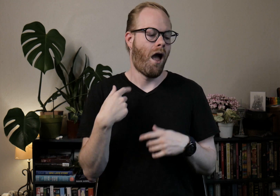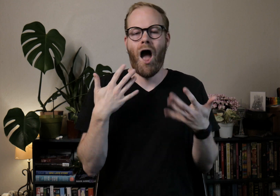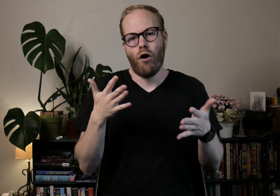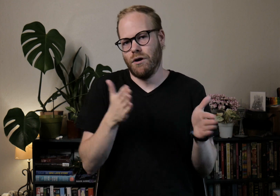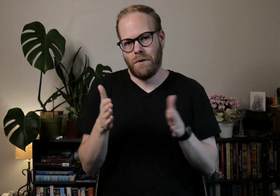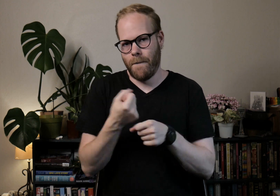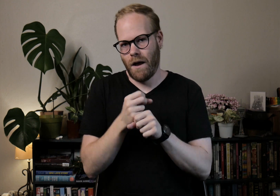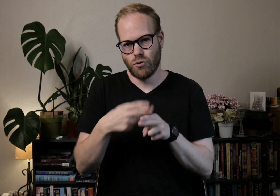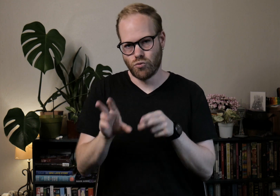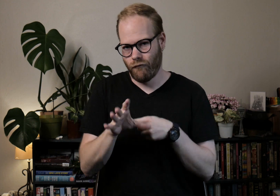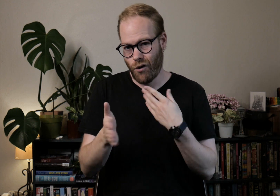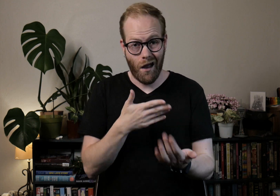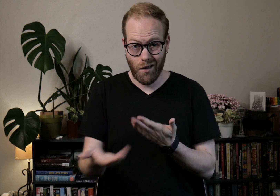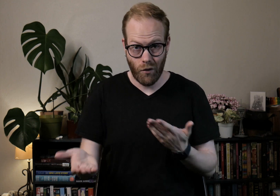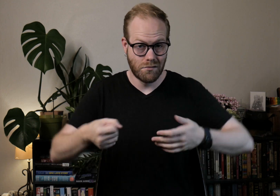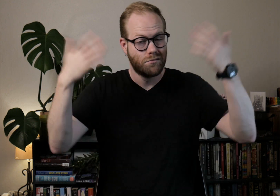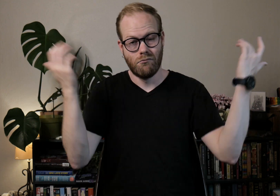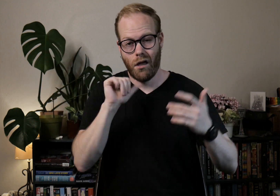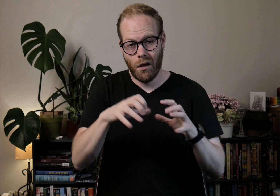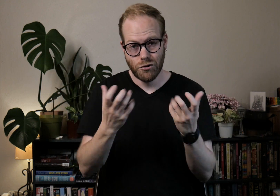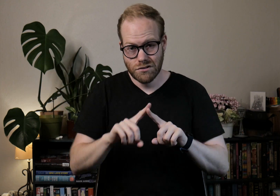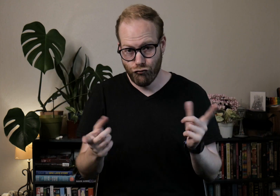I already planned to make it a short video anyway, so not that much difference.